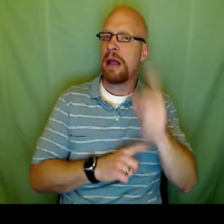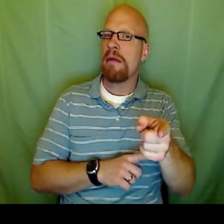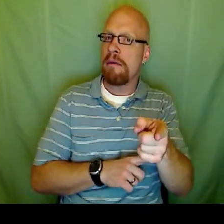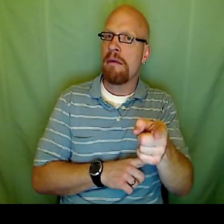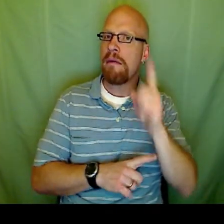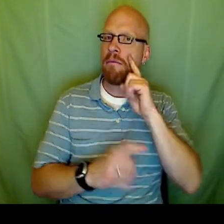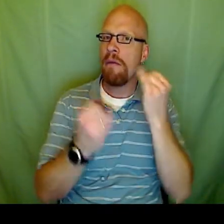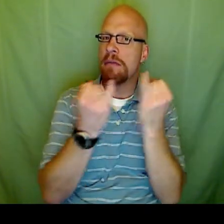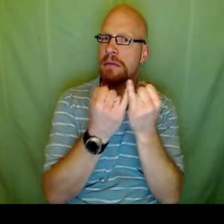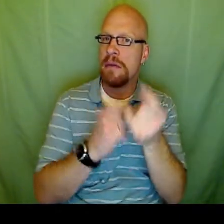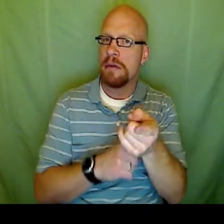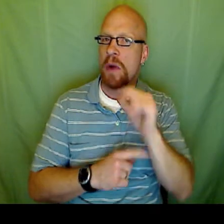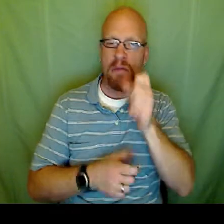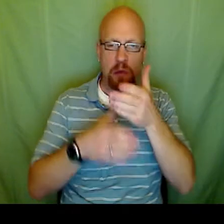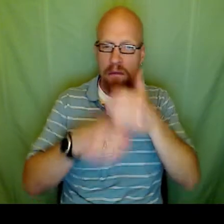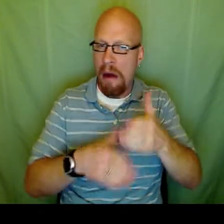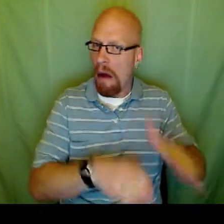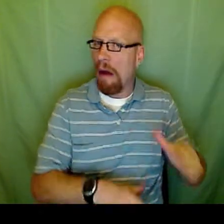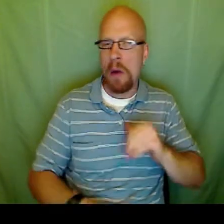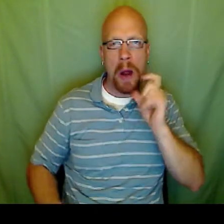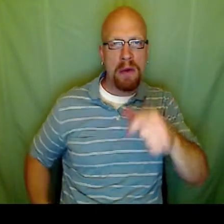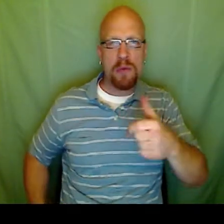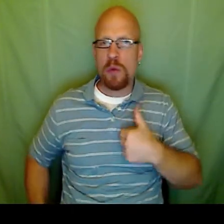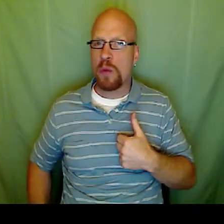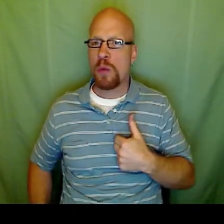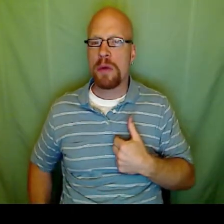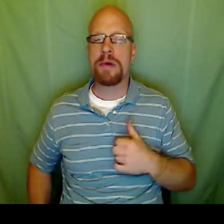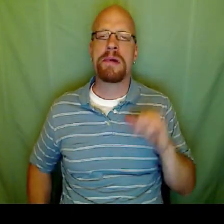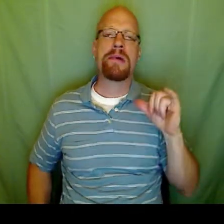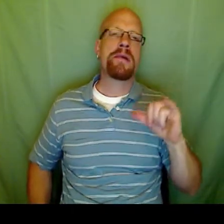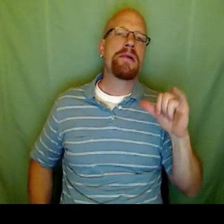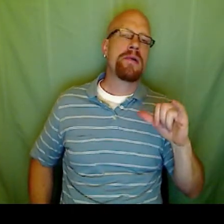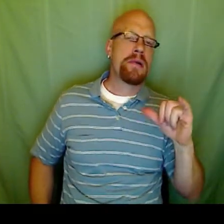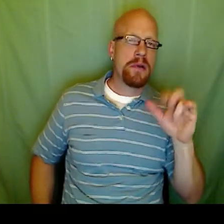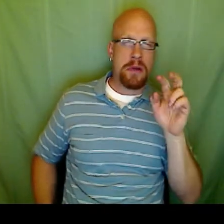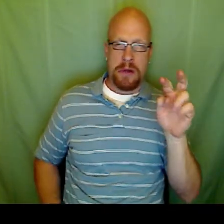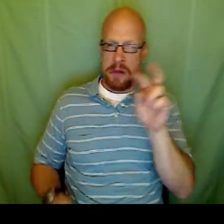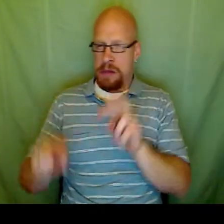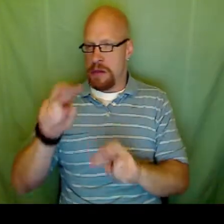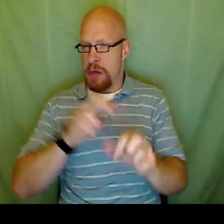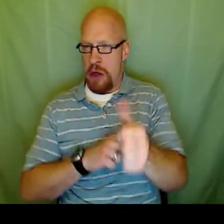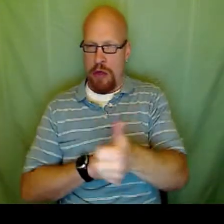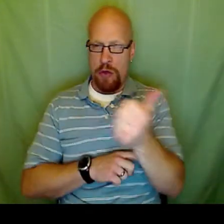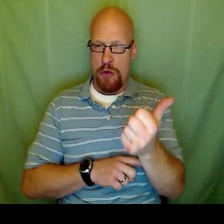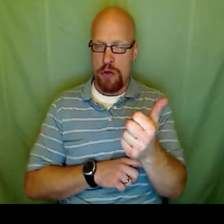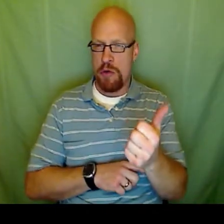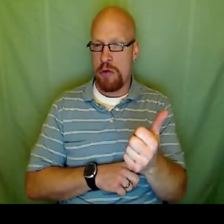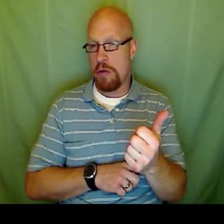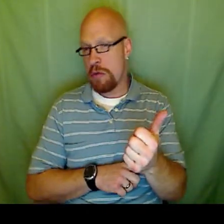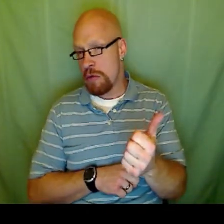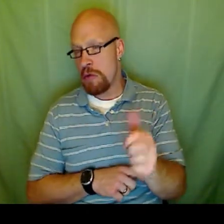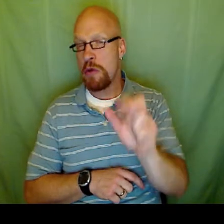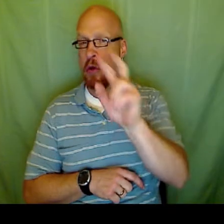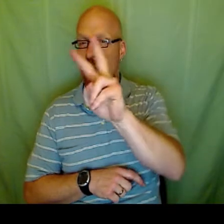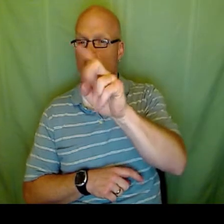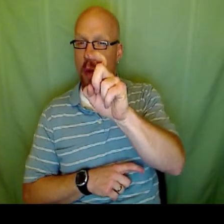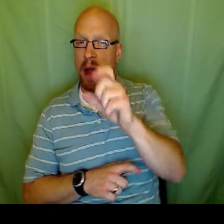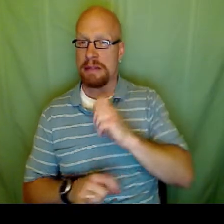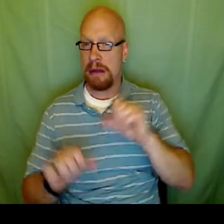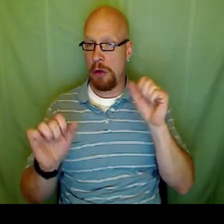especially a positive one that means it'll be easier to isolate, there's no division, there may be not any fractions.